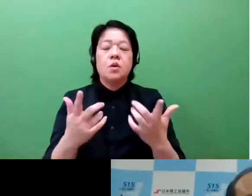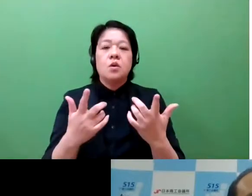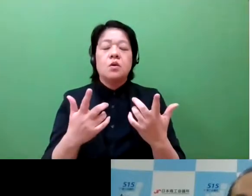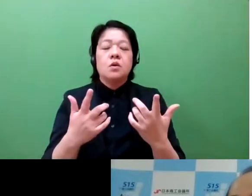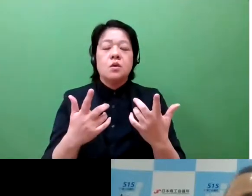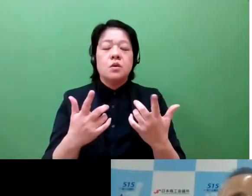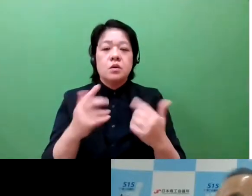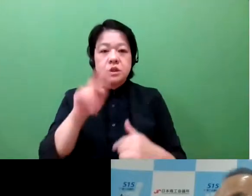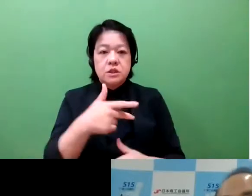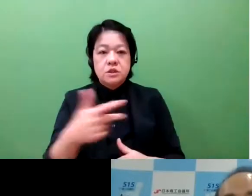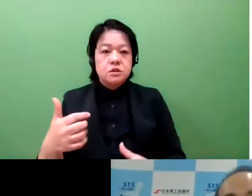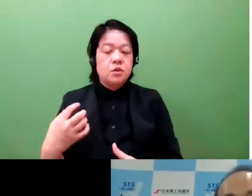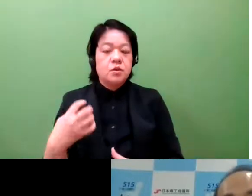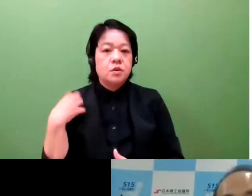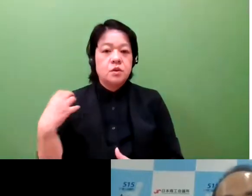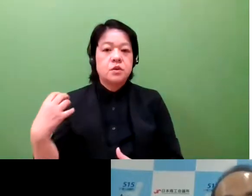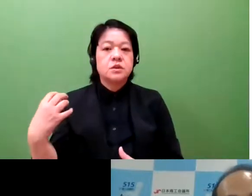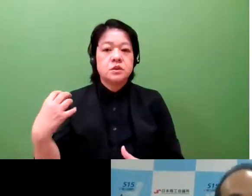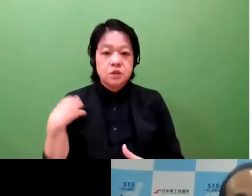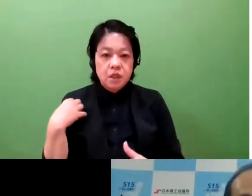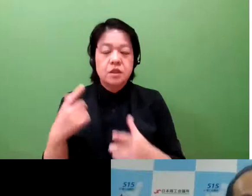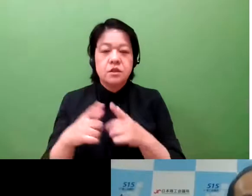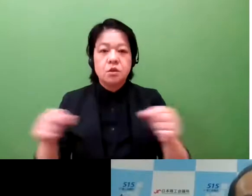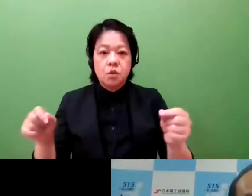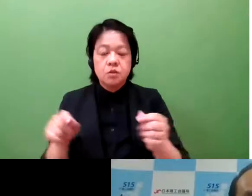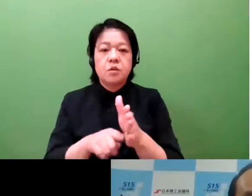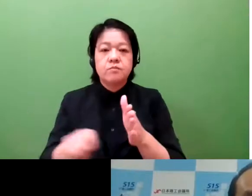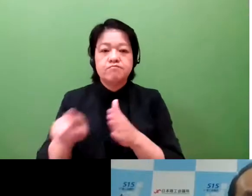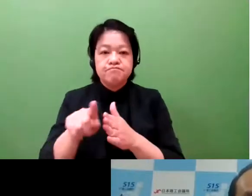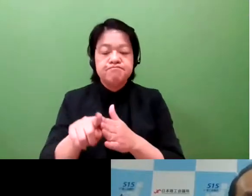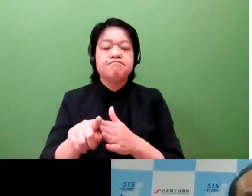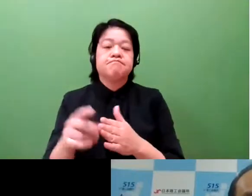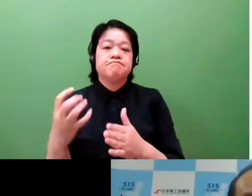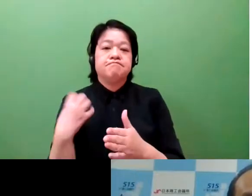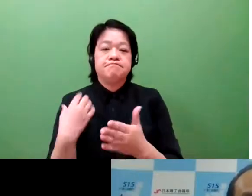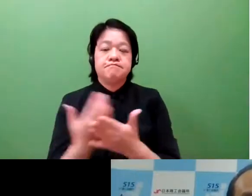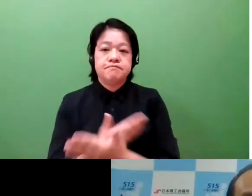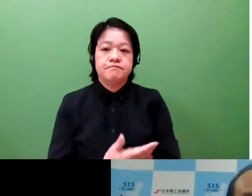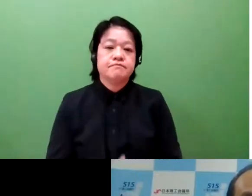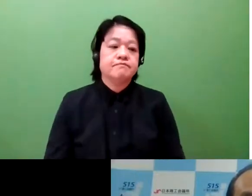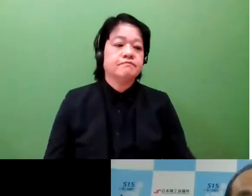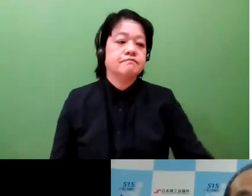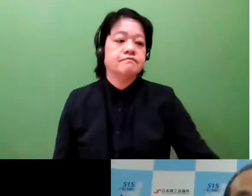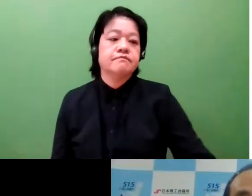of Commerce and Industry. Mr. Kugai has a wide range of professional experience